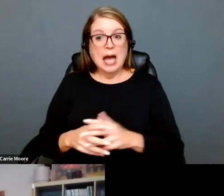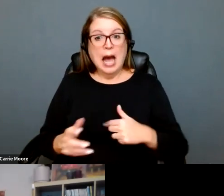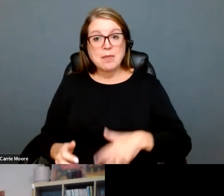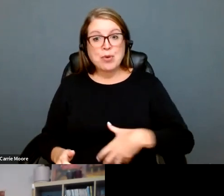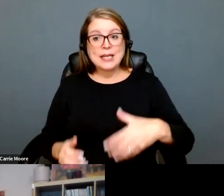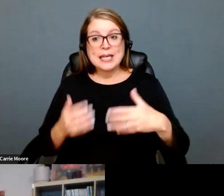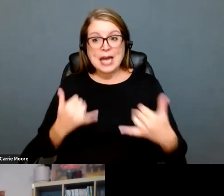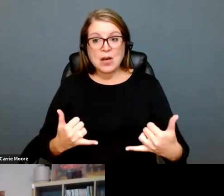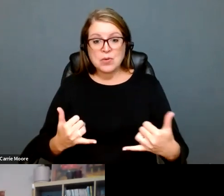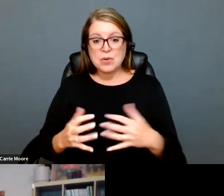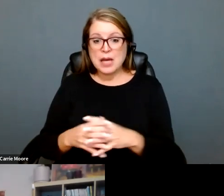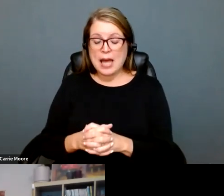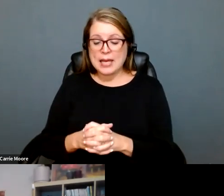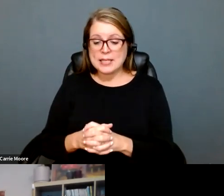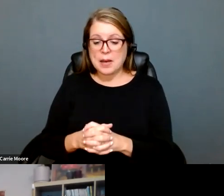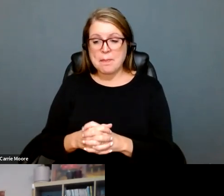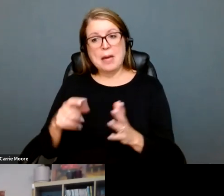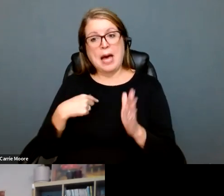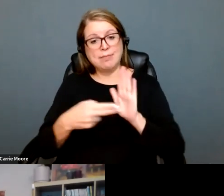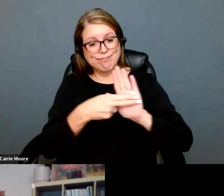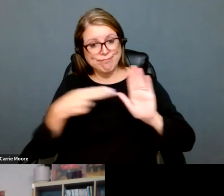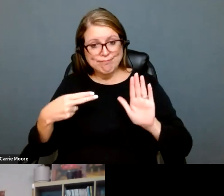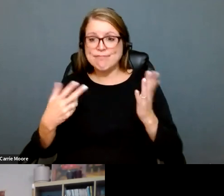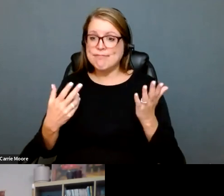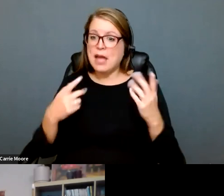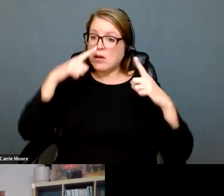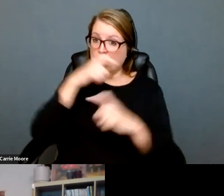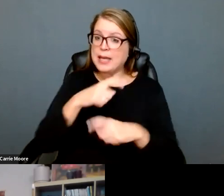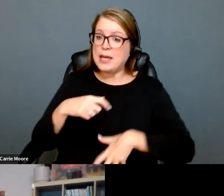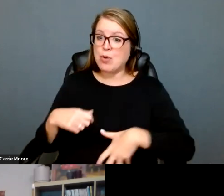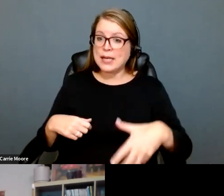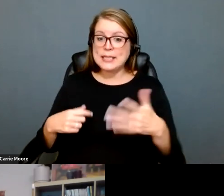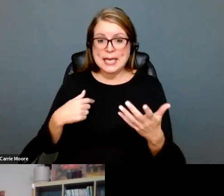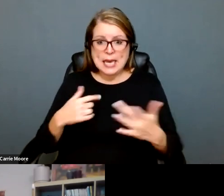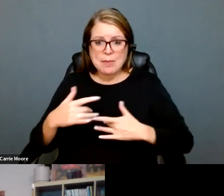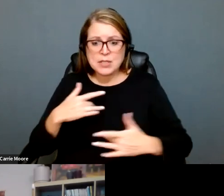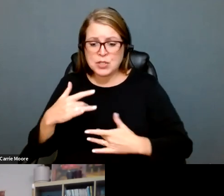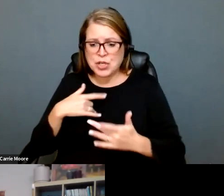impacted. I expect this -- I'm pregnant now and expect my pregnancy to be very